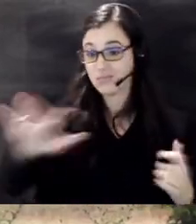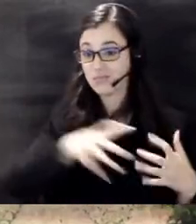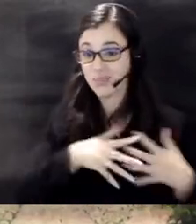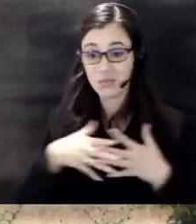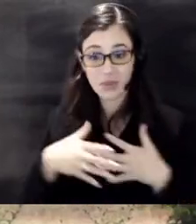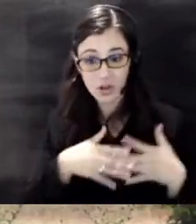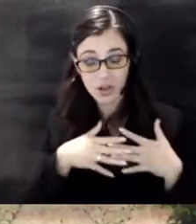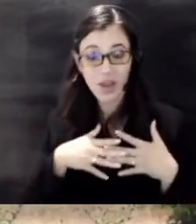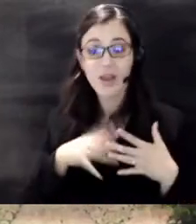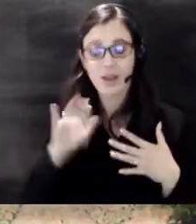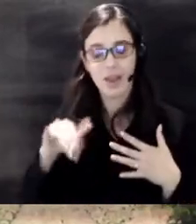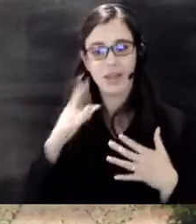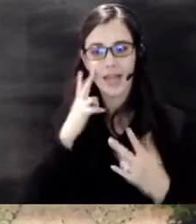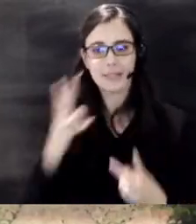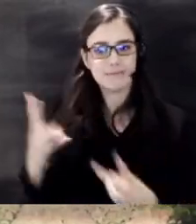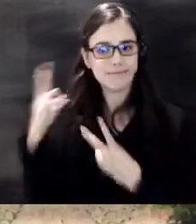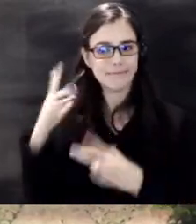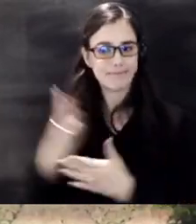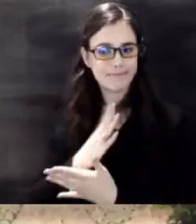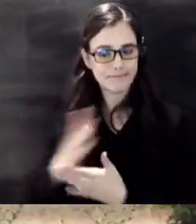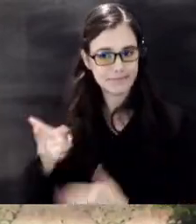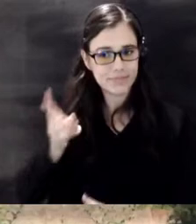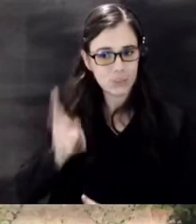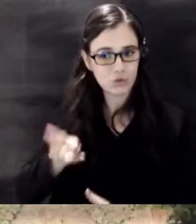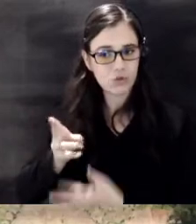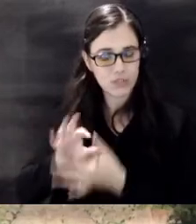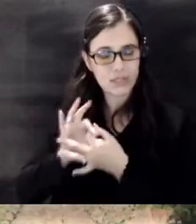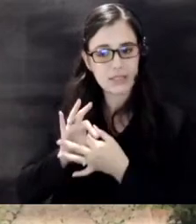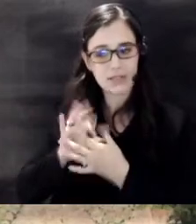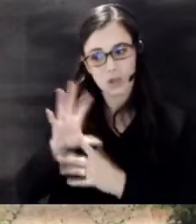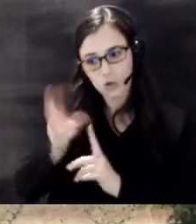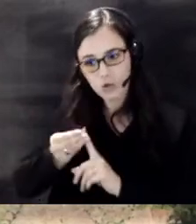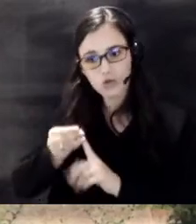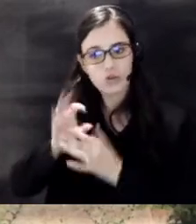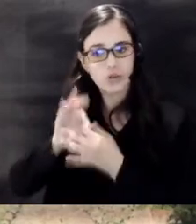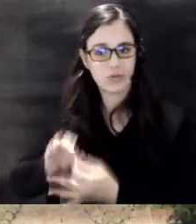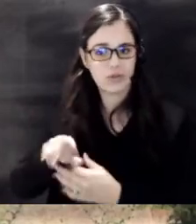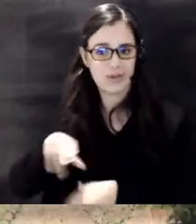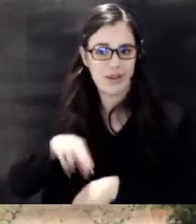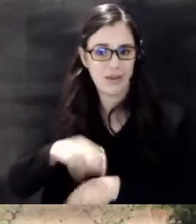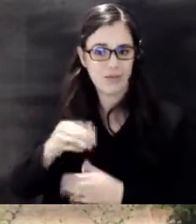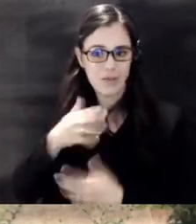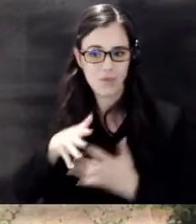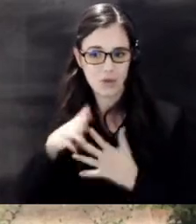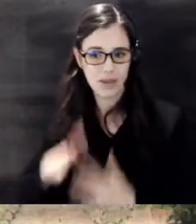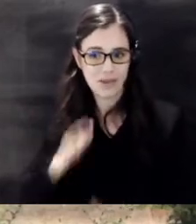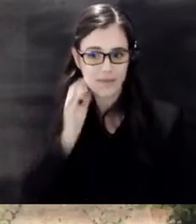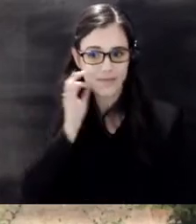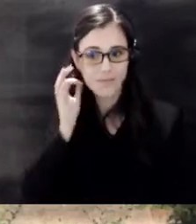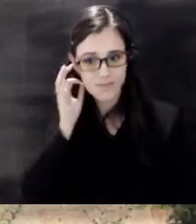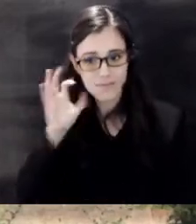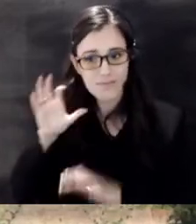shared history of history and culture of Native Americans the Native American community resource